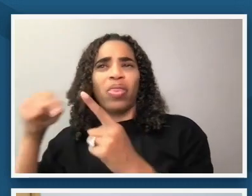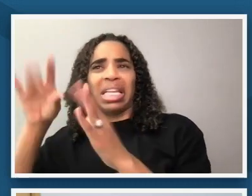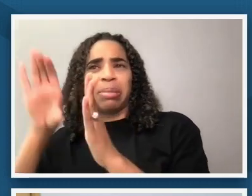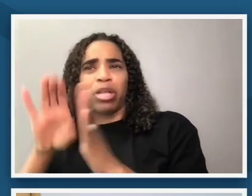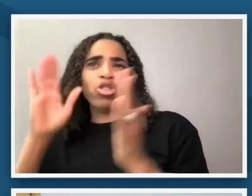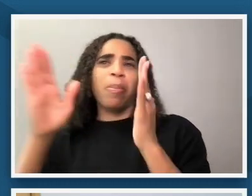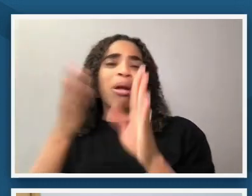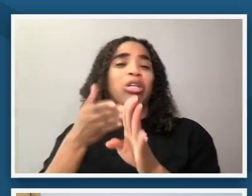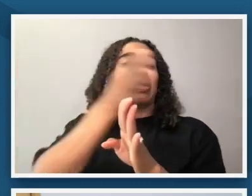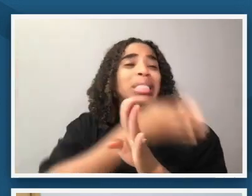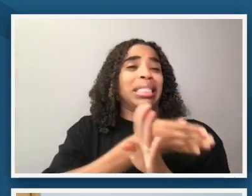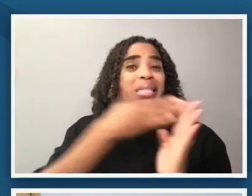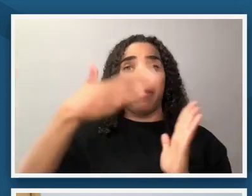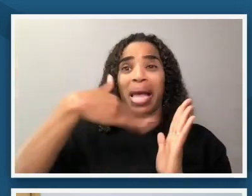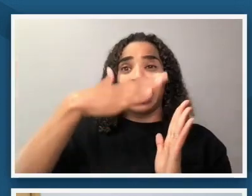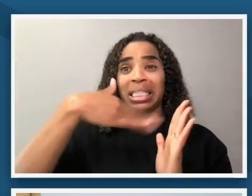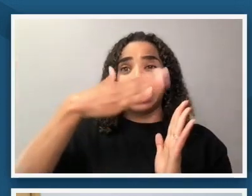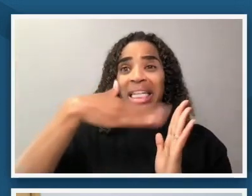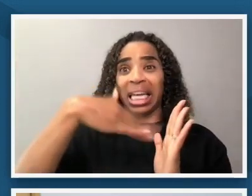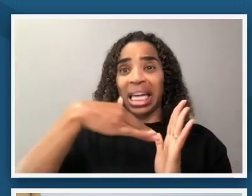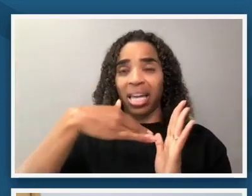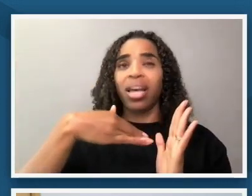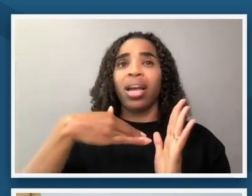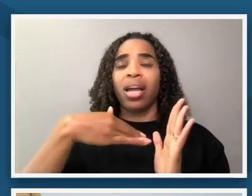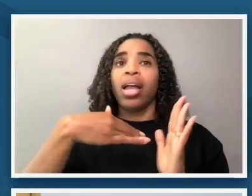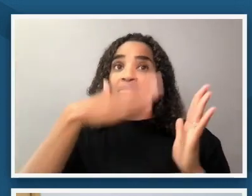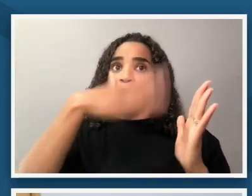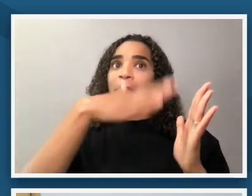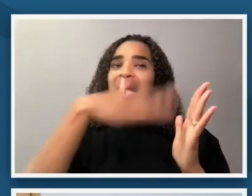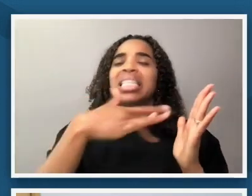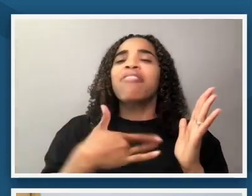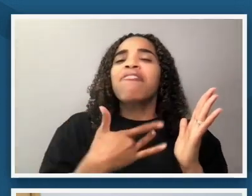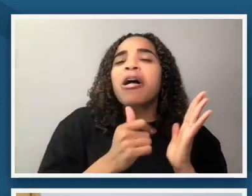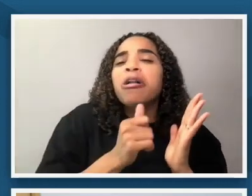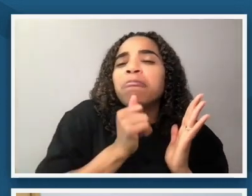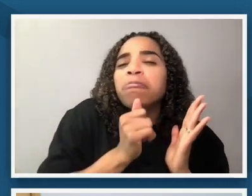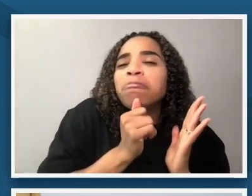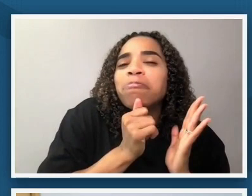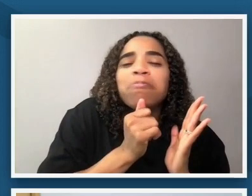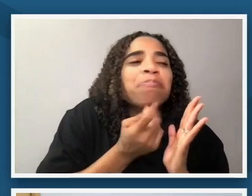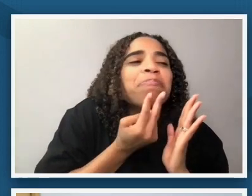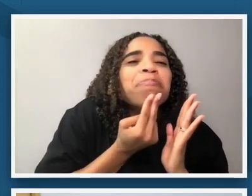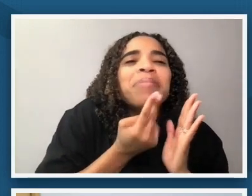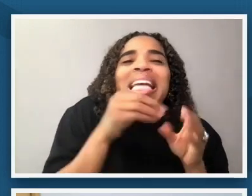that the the painting for me felt very intimate that we were right there in someone's